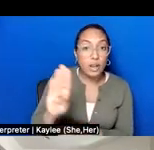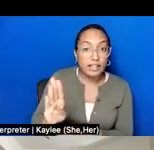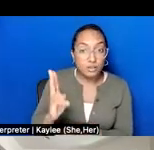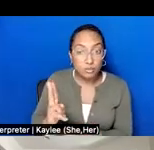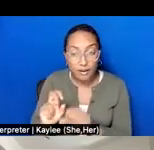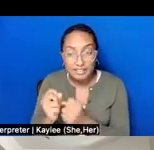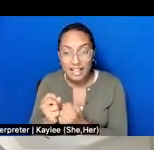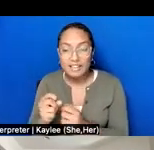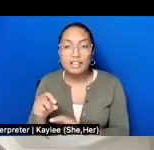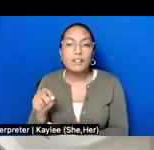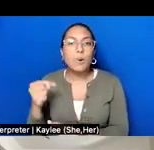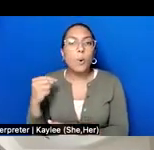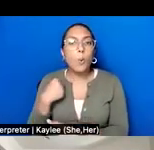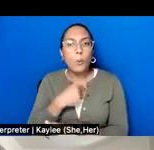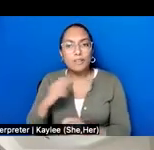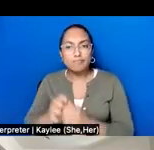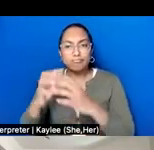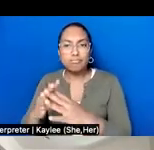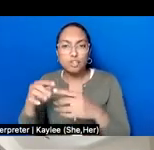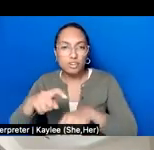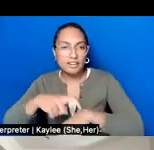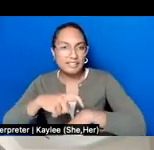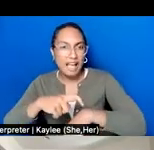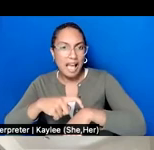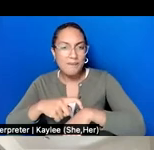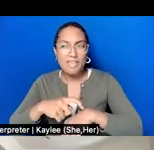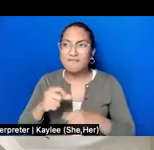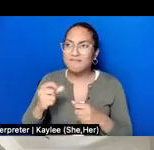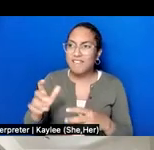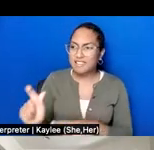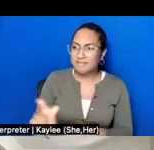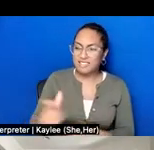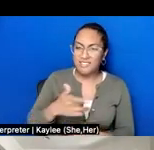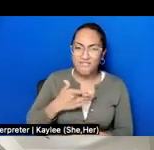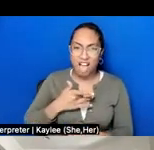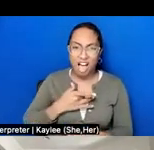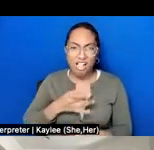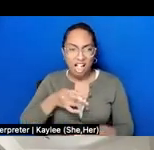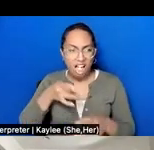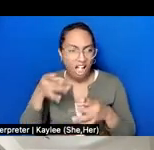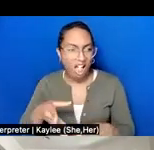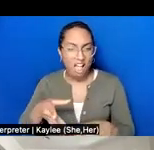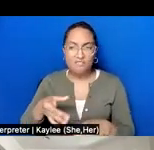communities felt targeted. And it is during this time when there was the Supreme Court decision